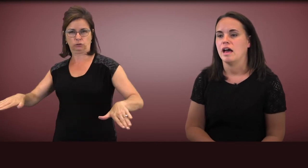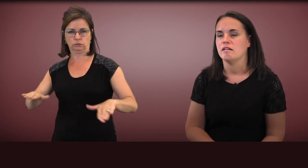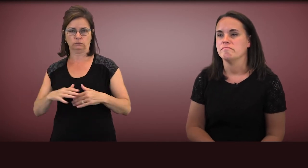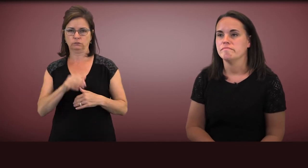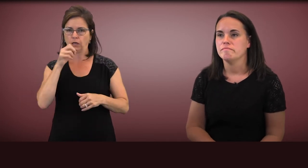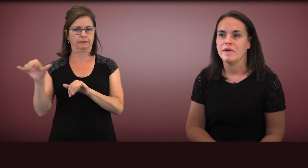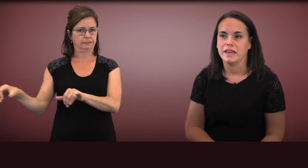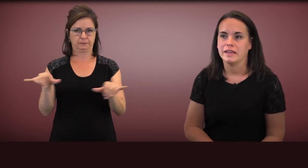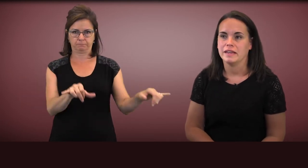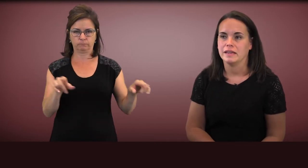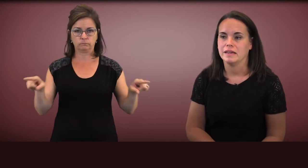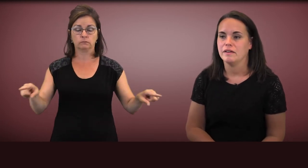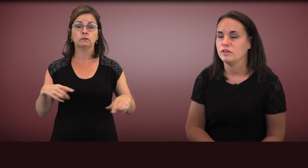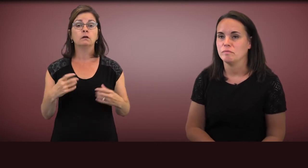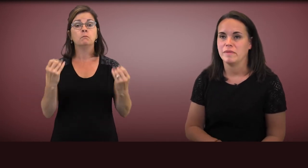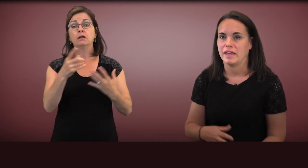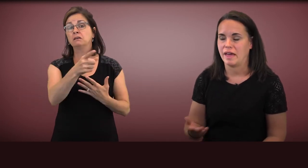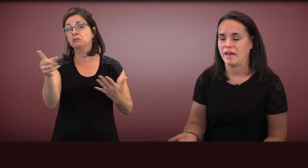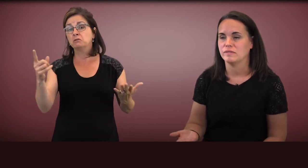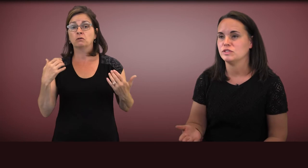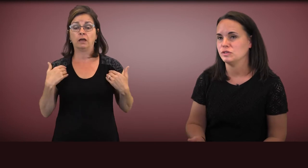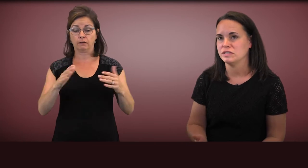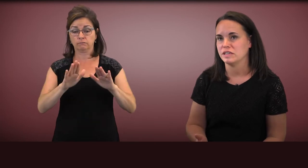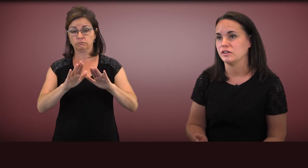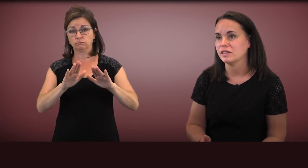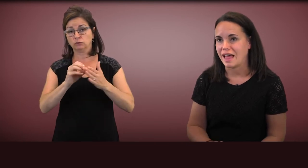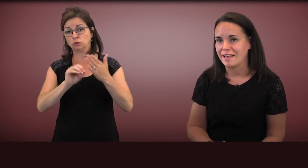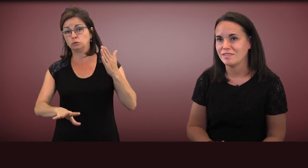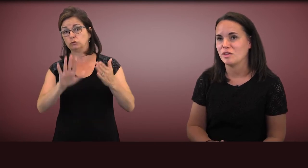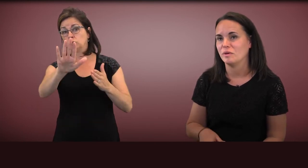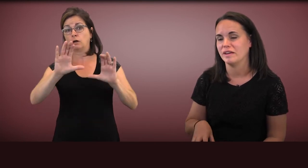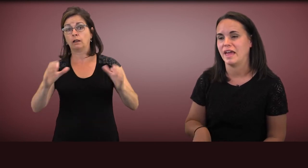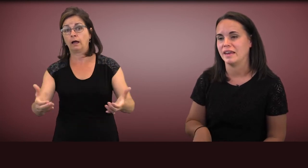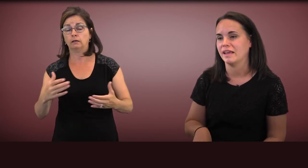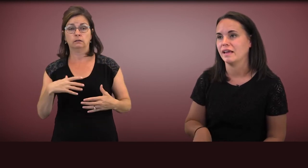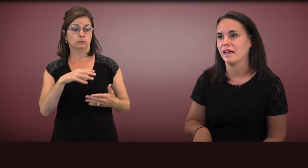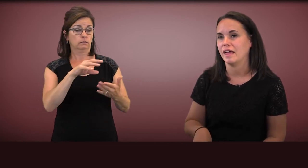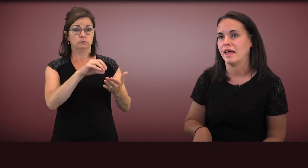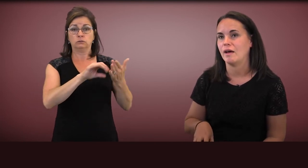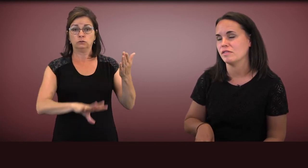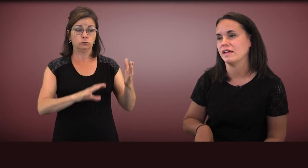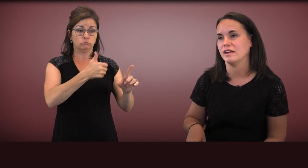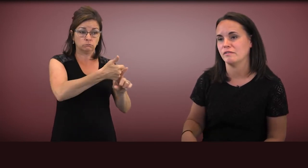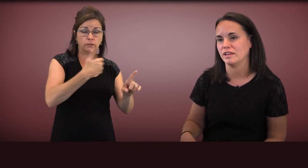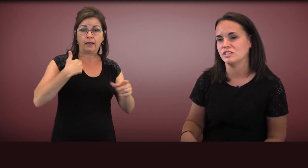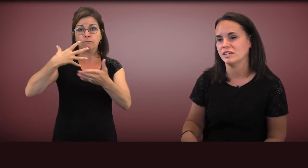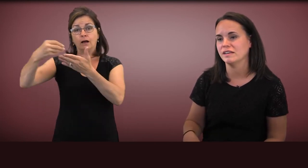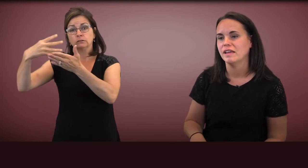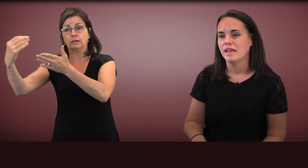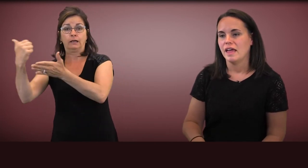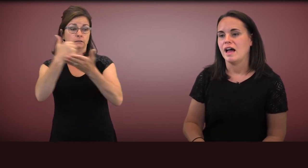Many of you may have students in your class, who are getting outside intervention,